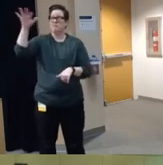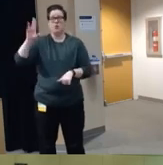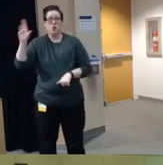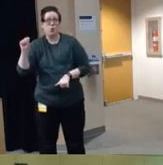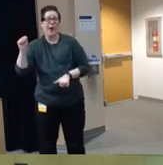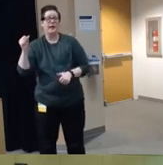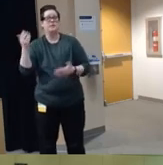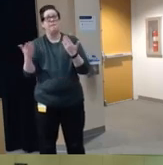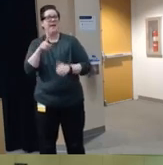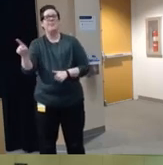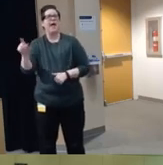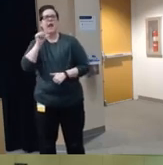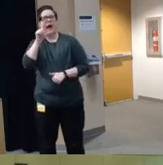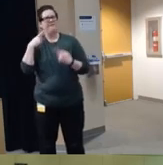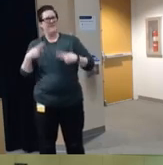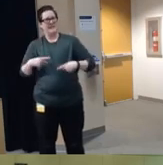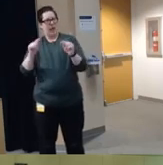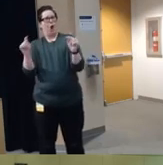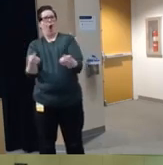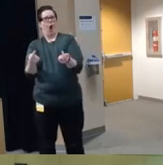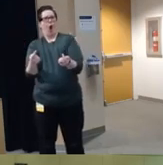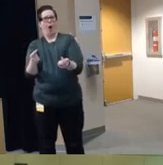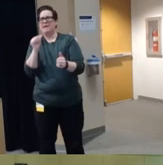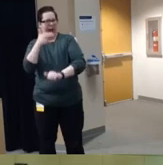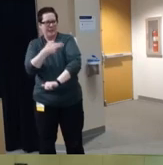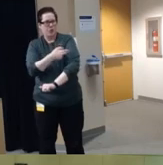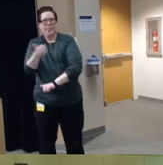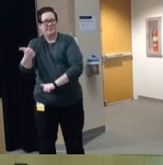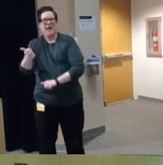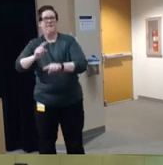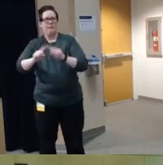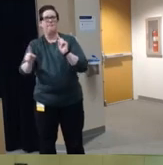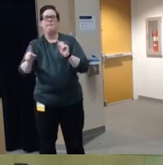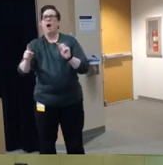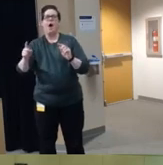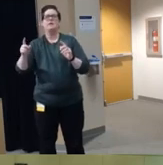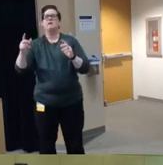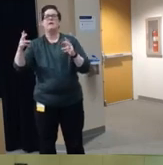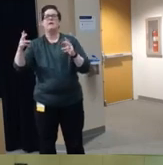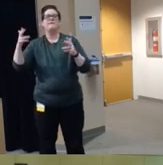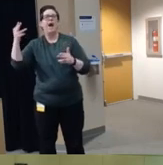have been physically armed by Firearms um but firearm um violence has still impacted